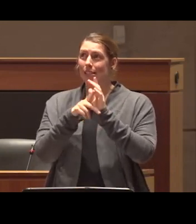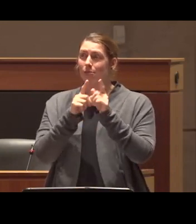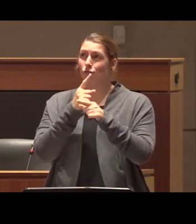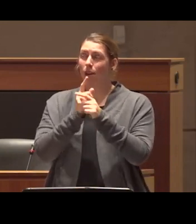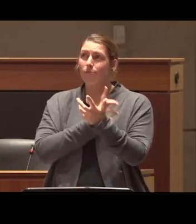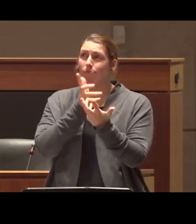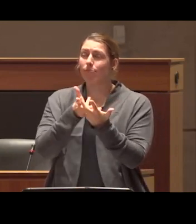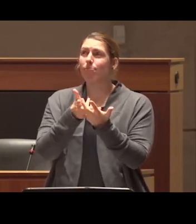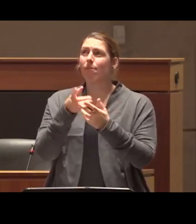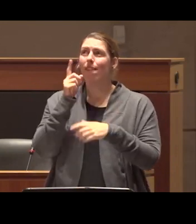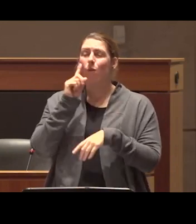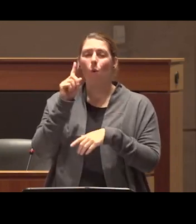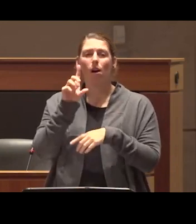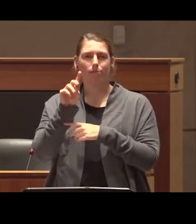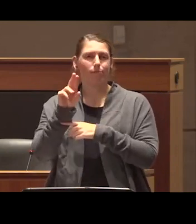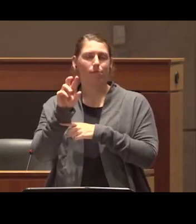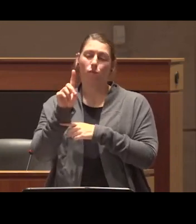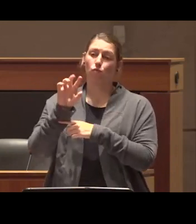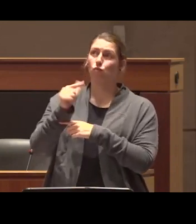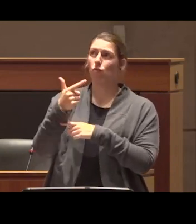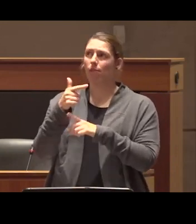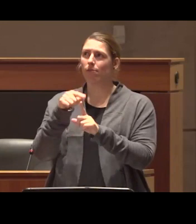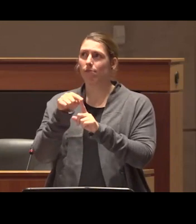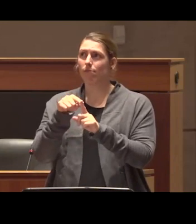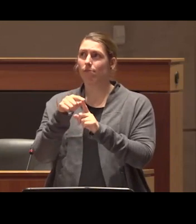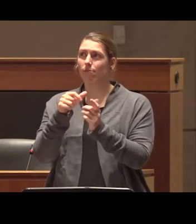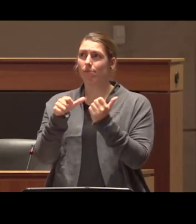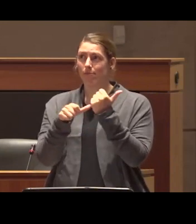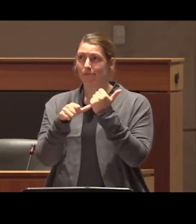assisted therapy and further helping further shift the attitude of government and public